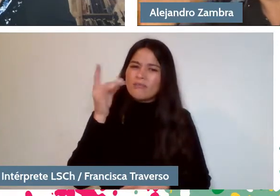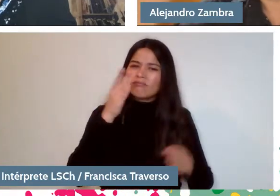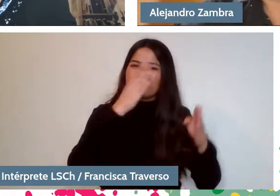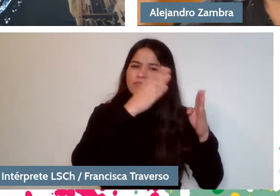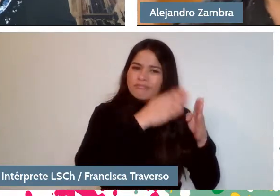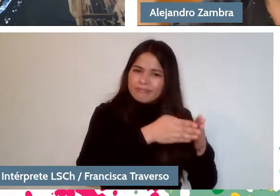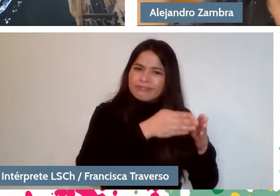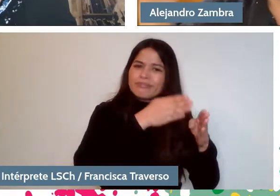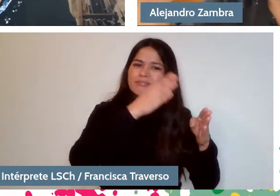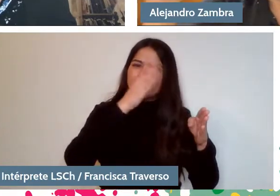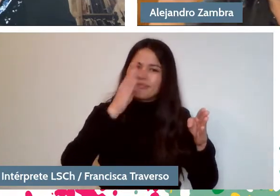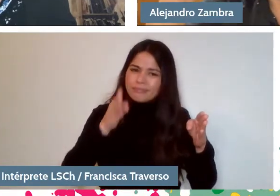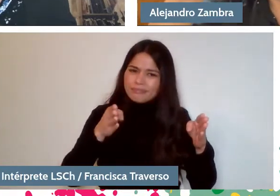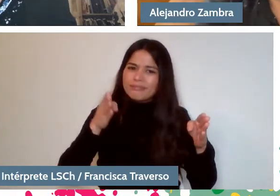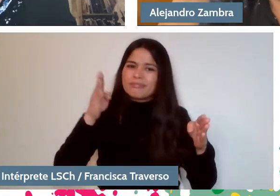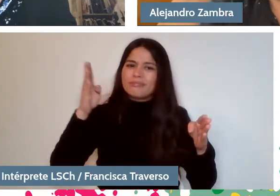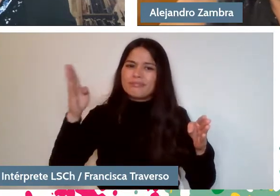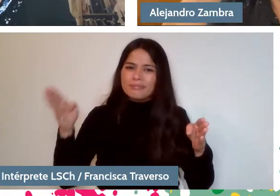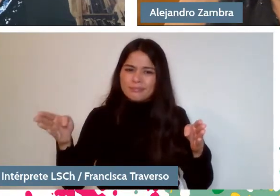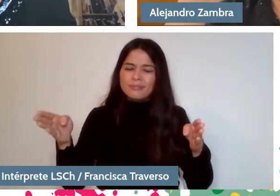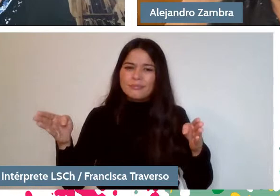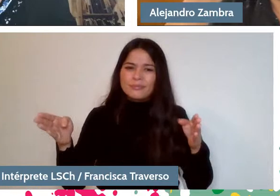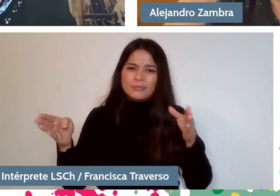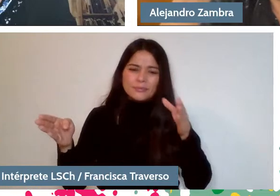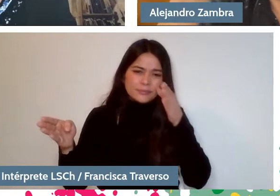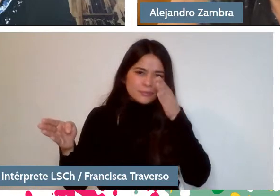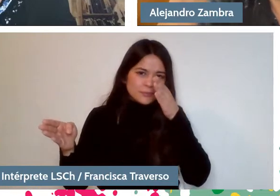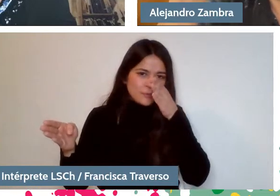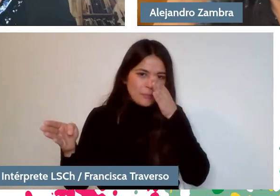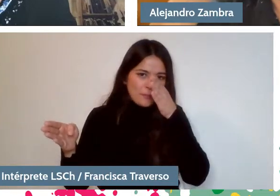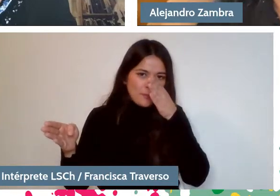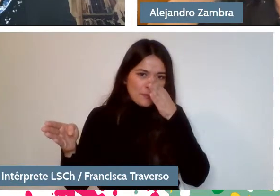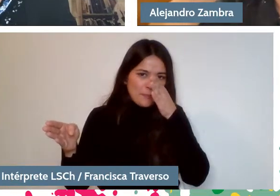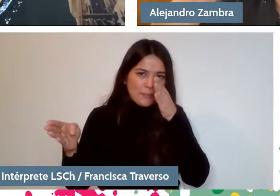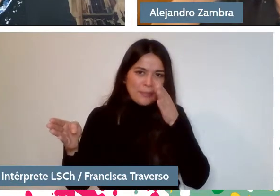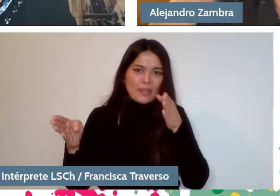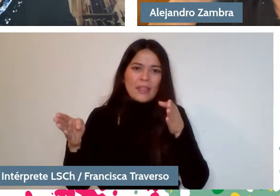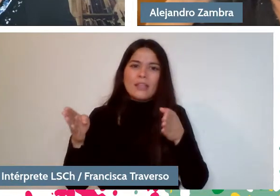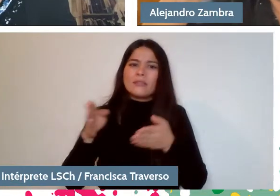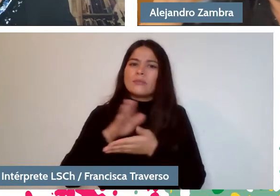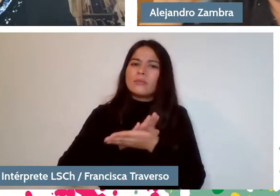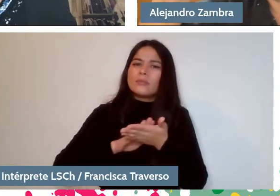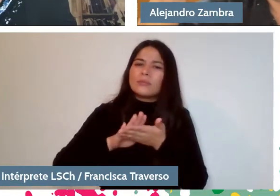I mean, let's say that